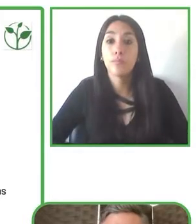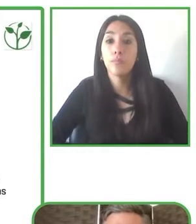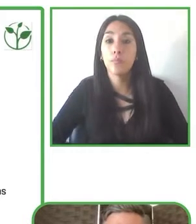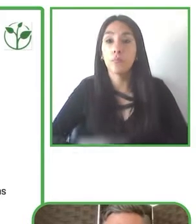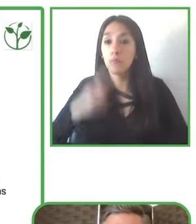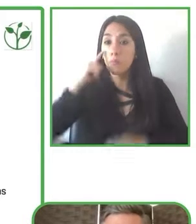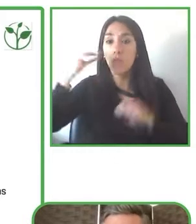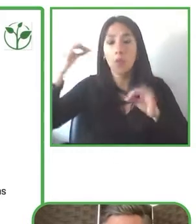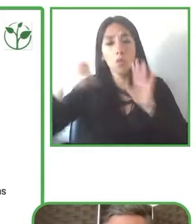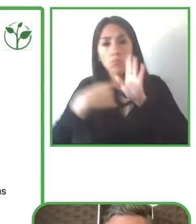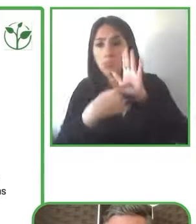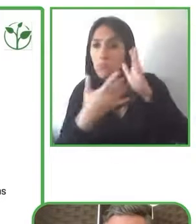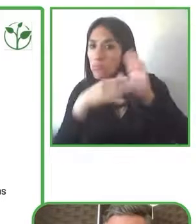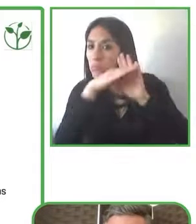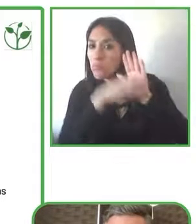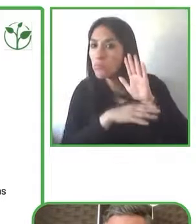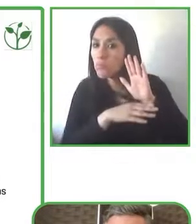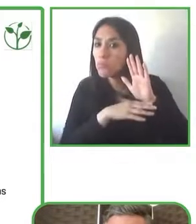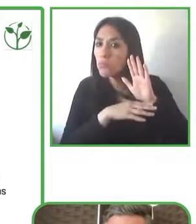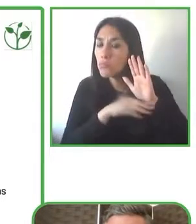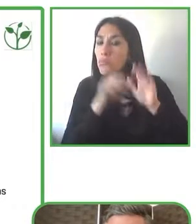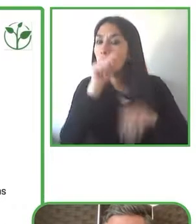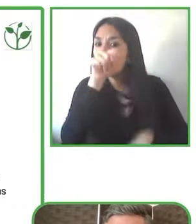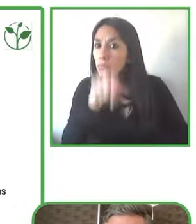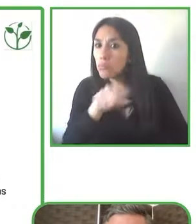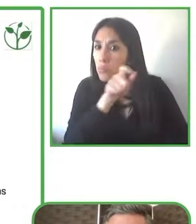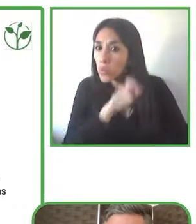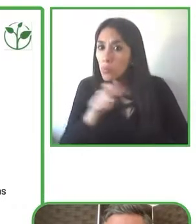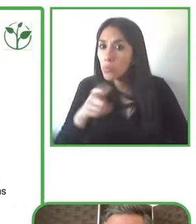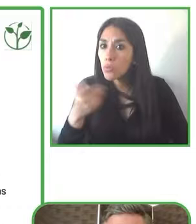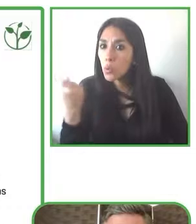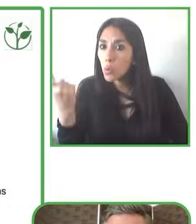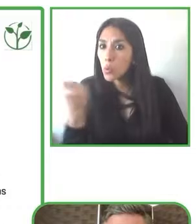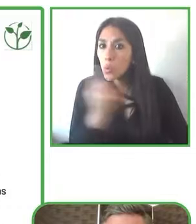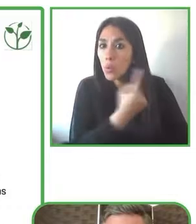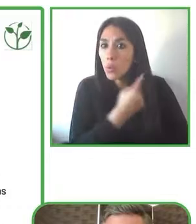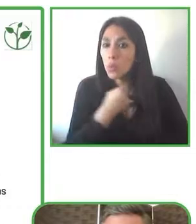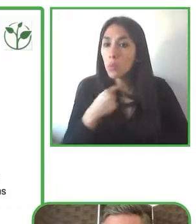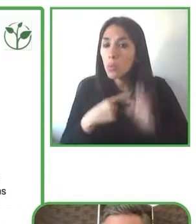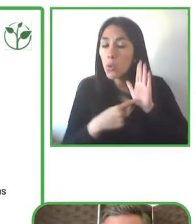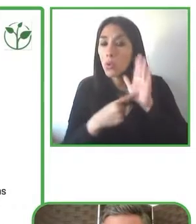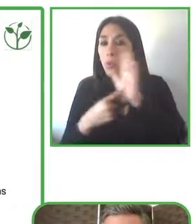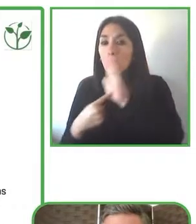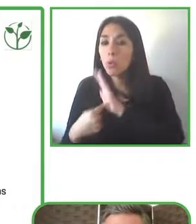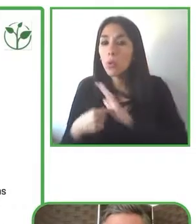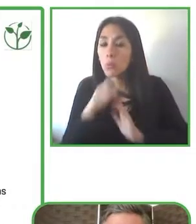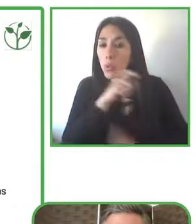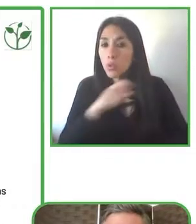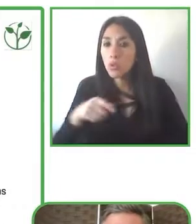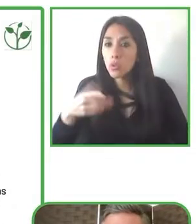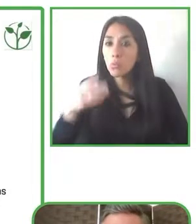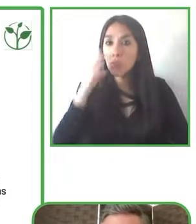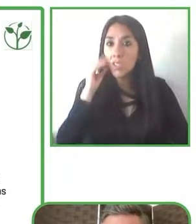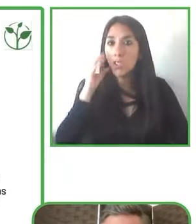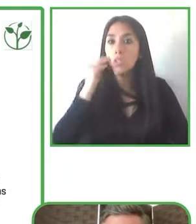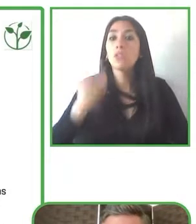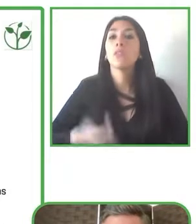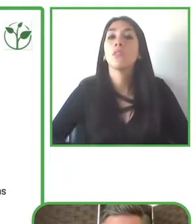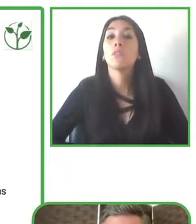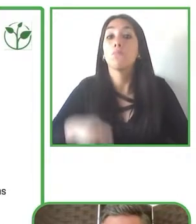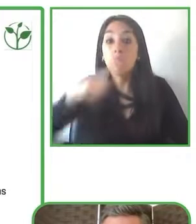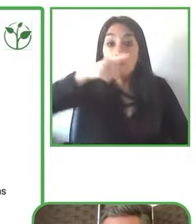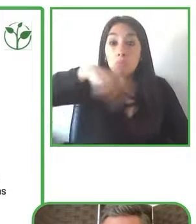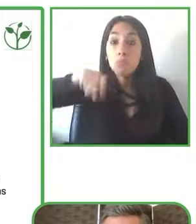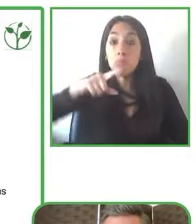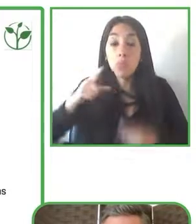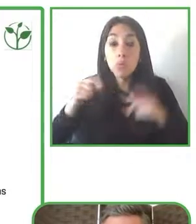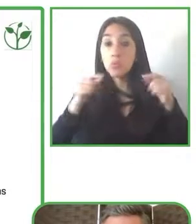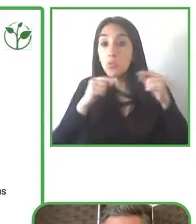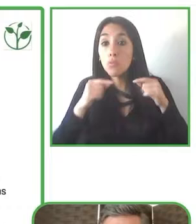quite a lot of work in educating the hosts of their lodging facilities and